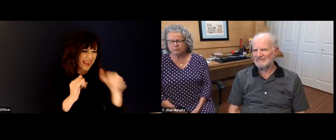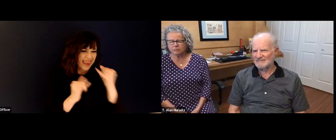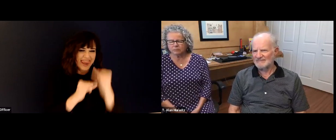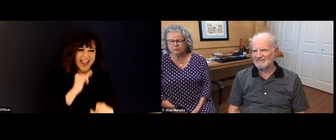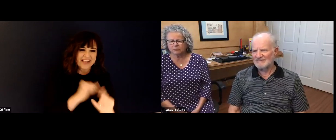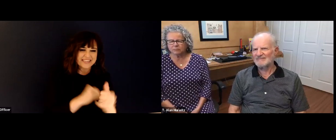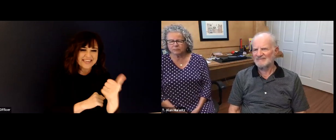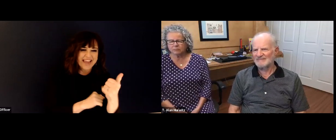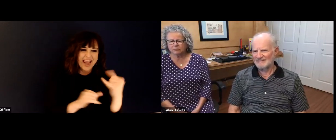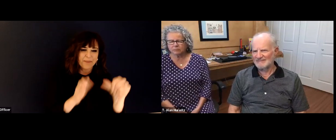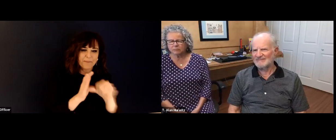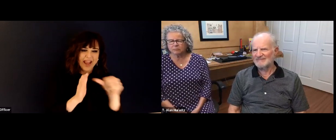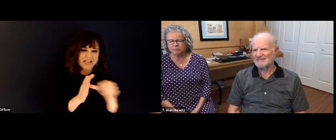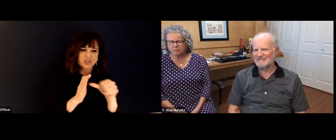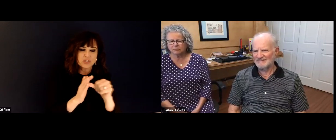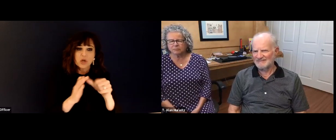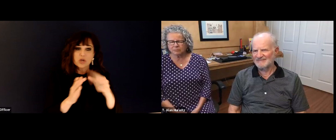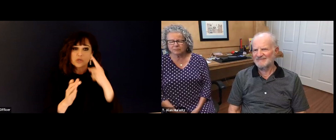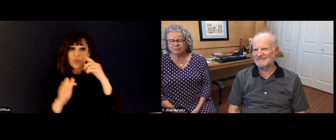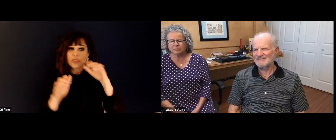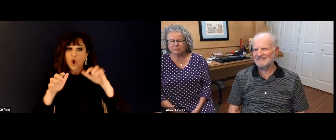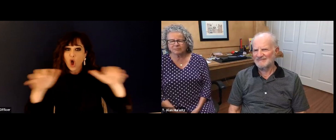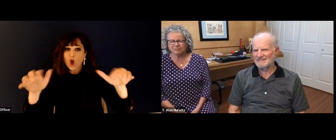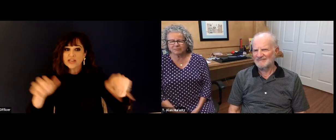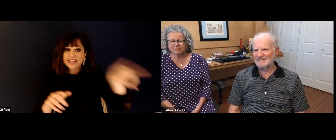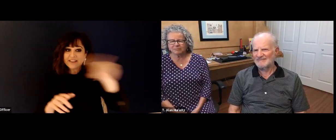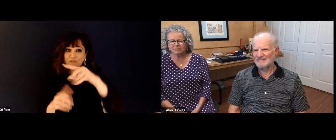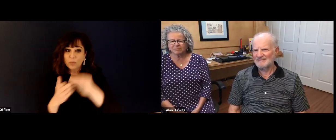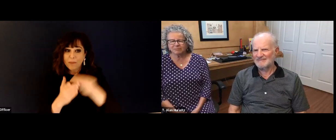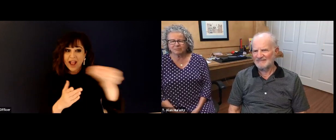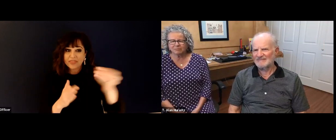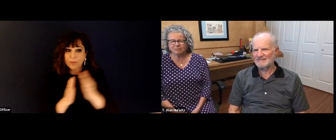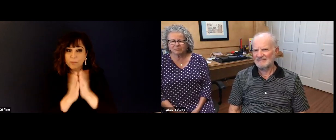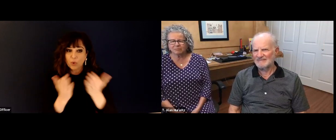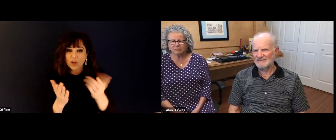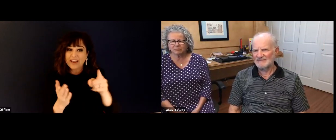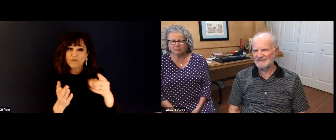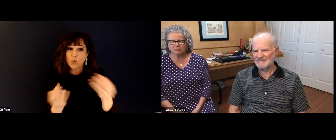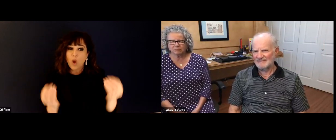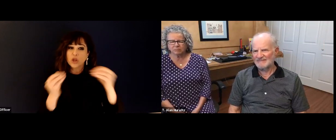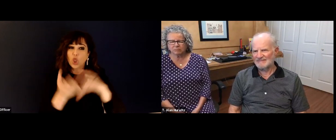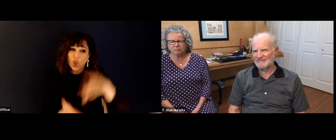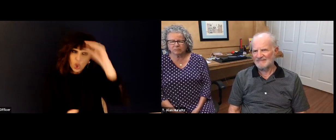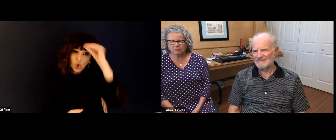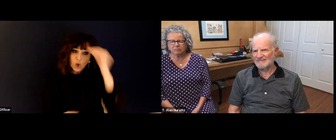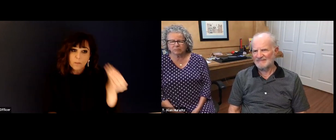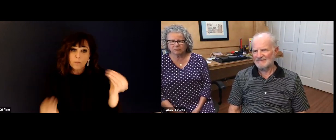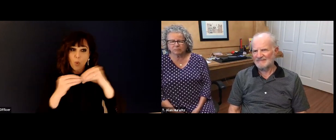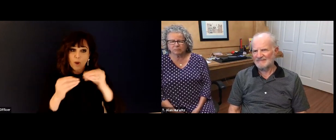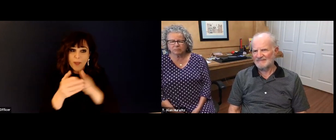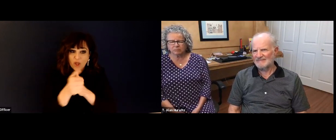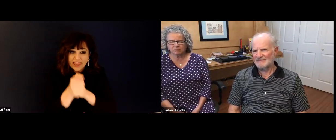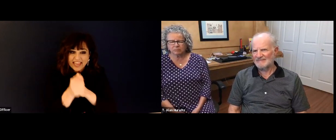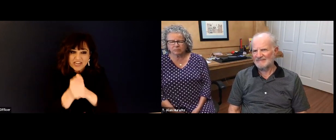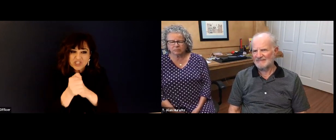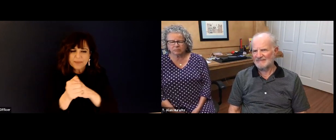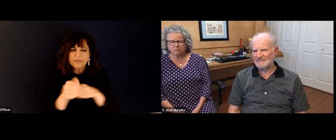And thank you so much for sharing your leadership tips. I think it's on the last page of or the last 10 pages of your